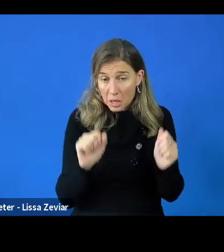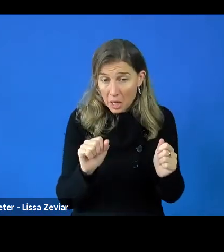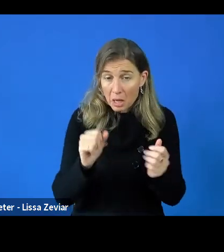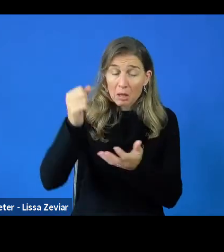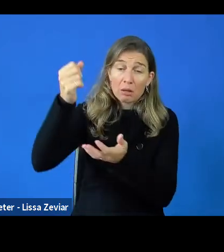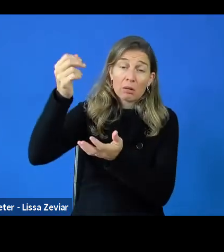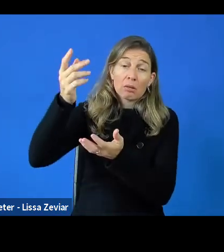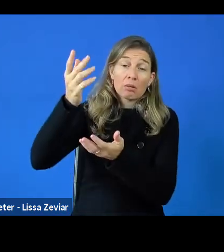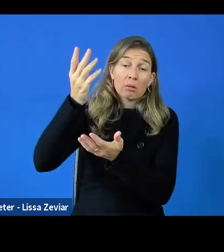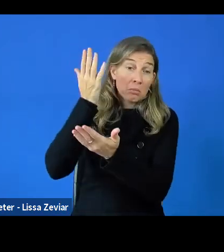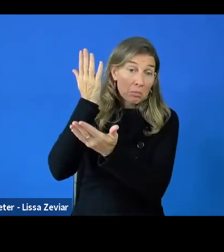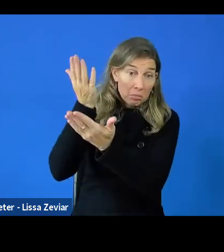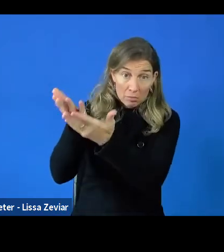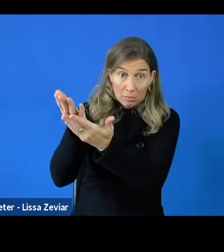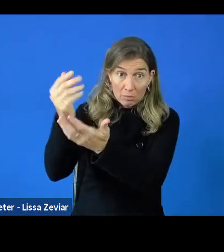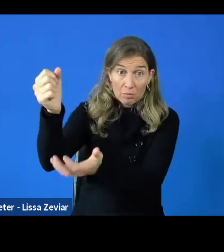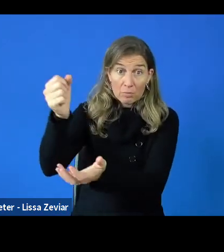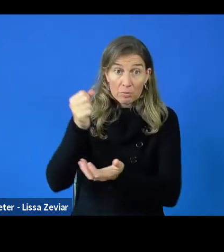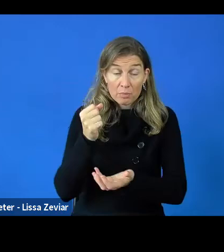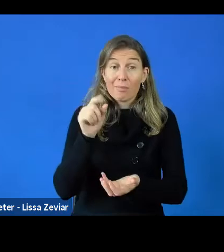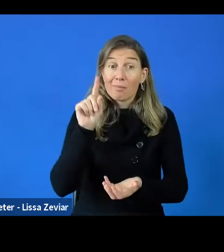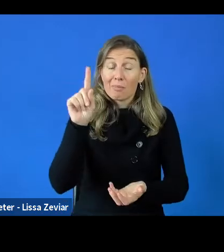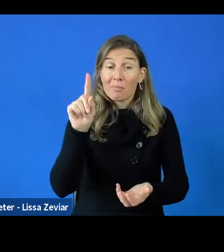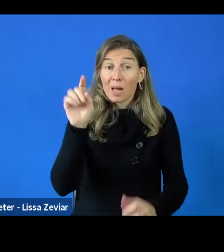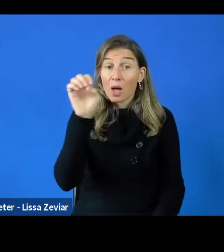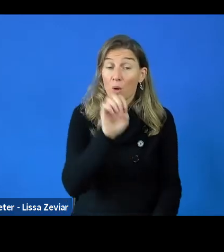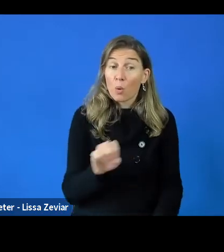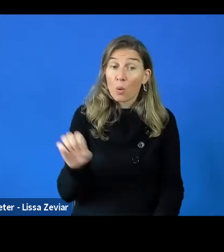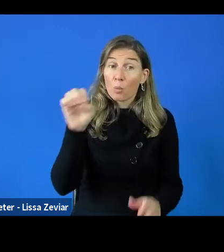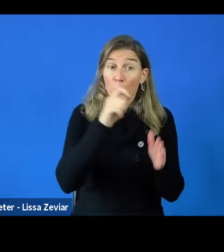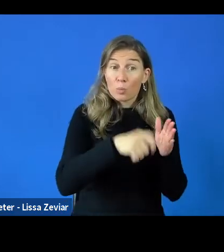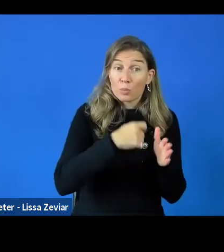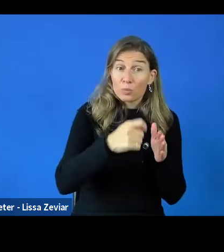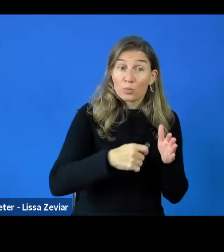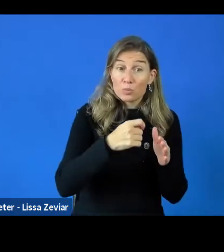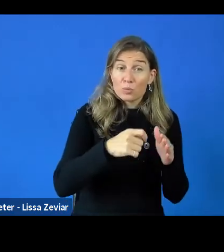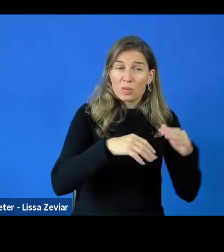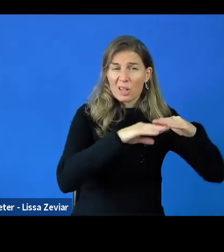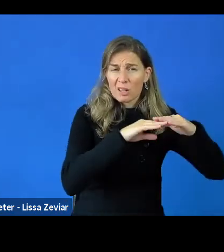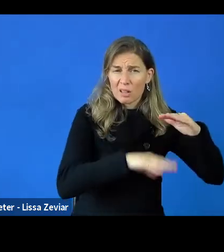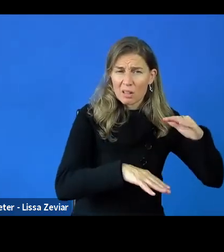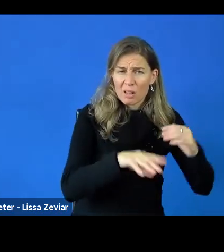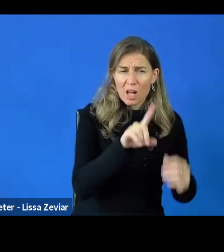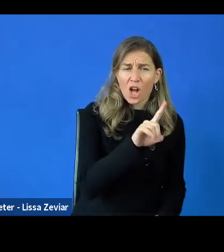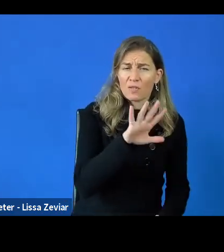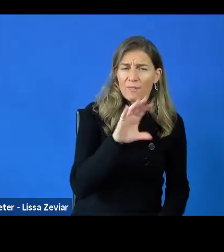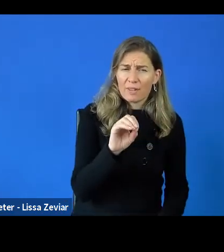It's rare to go for European projects, for a Horizon Europe for less than 150,000 EUR for less than 3 years.